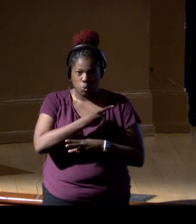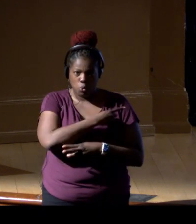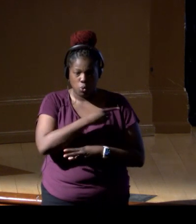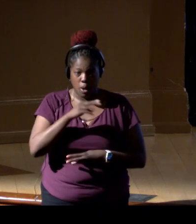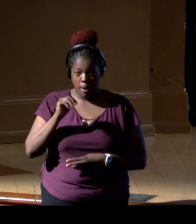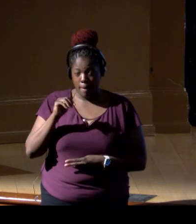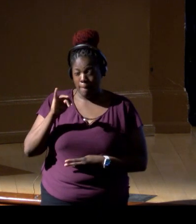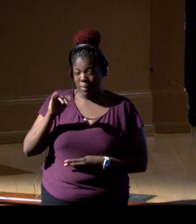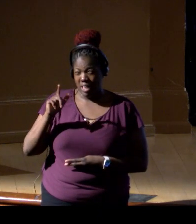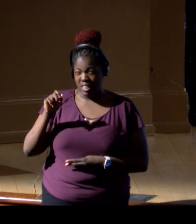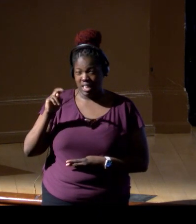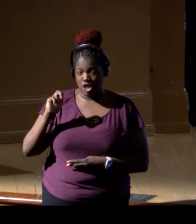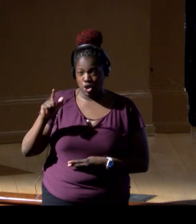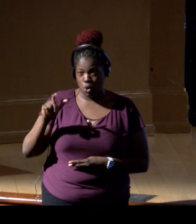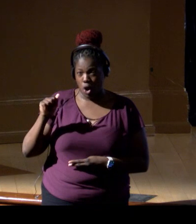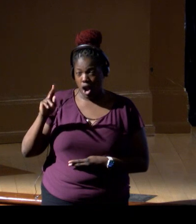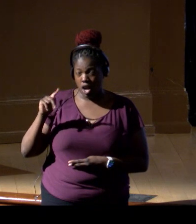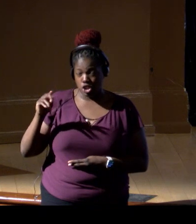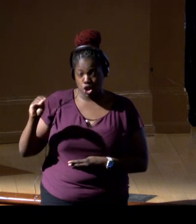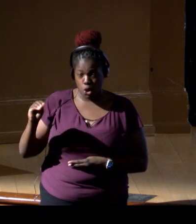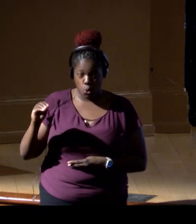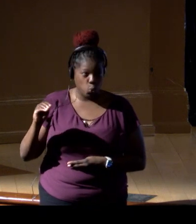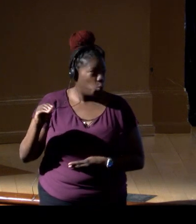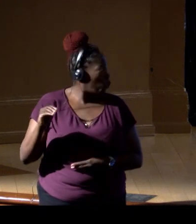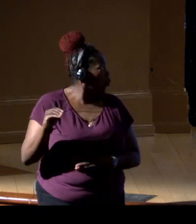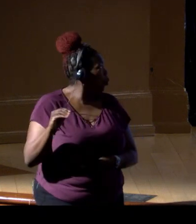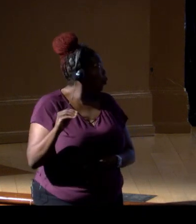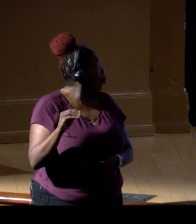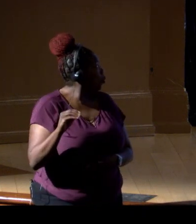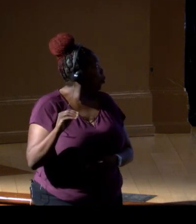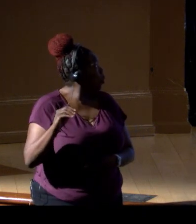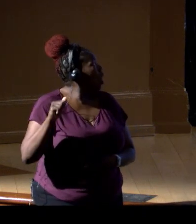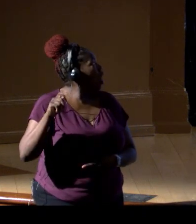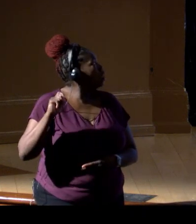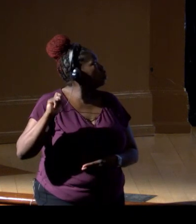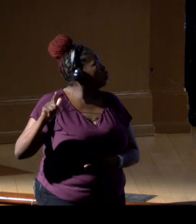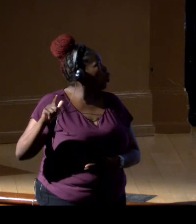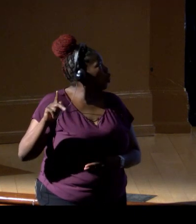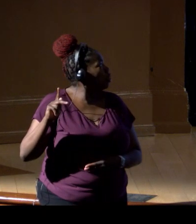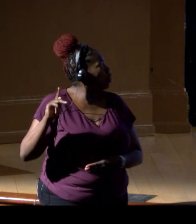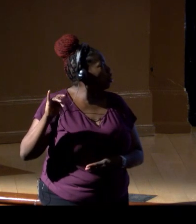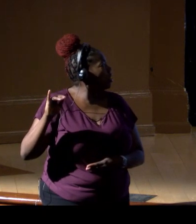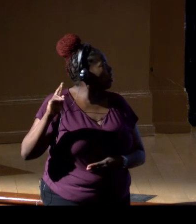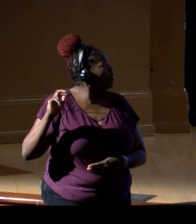in the Southern Line Islands in Kiribati. This is the first place we went to with Pristine Seas in 2009.